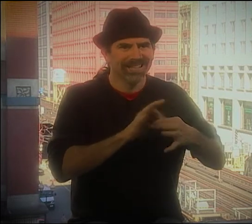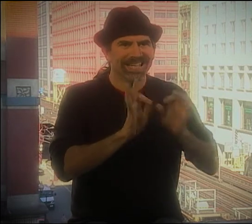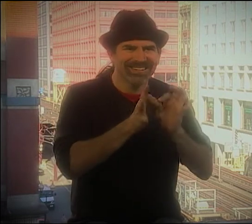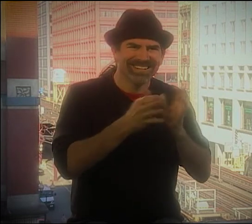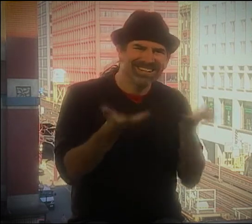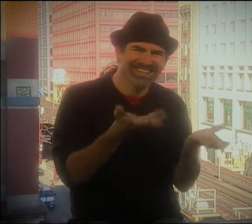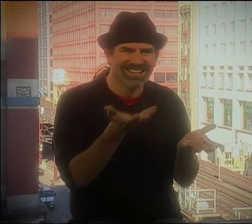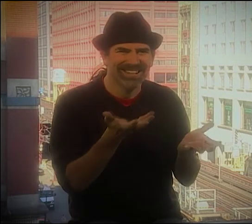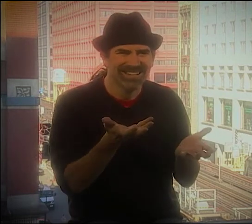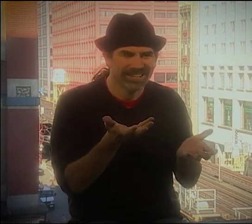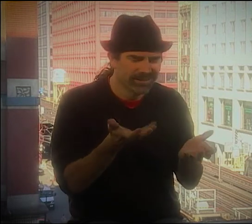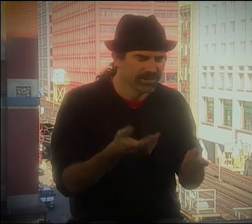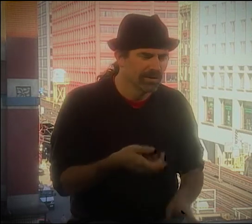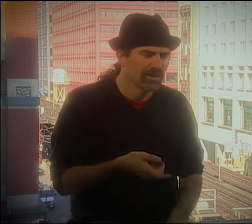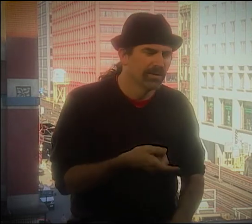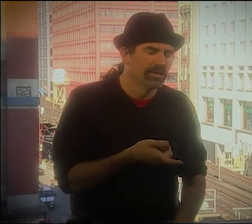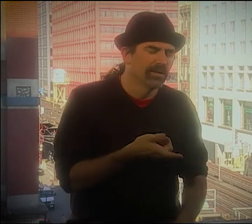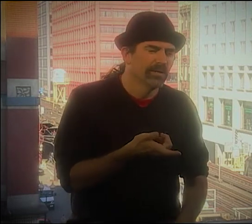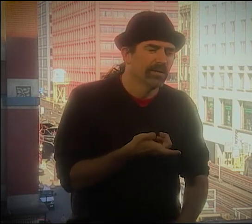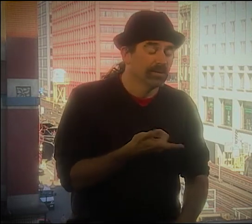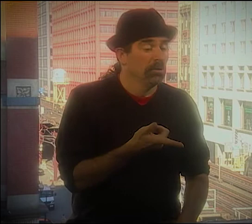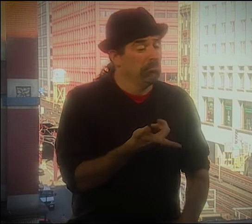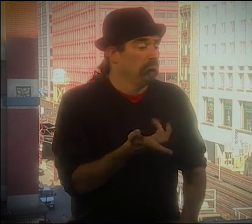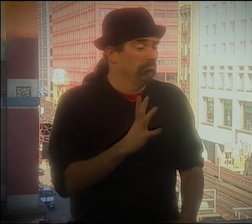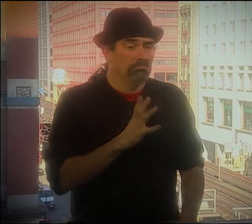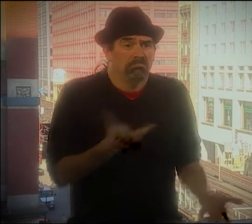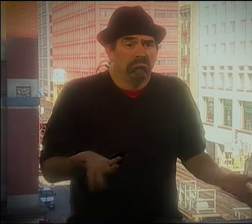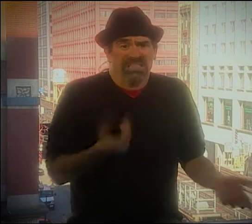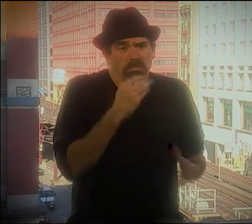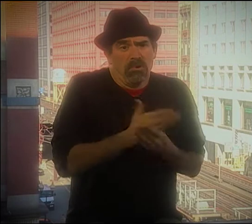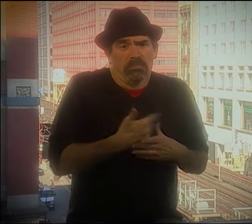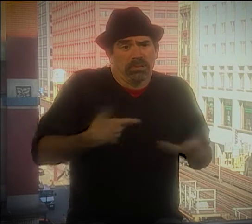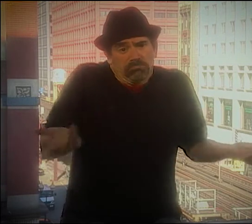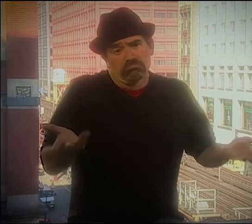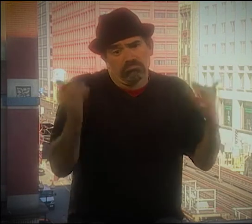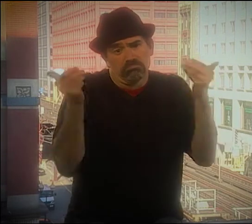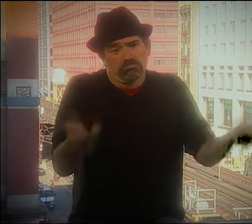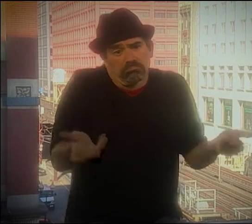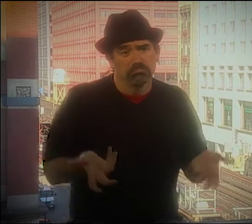SPEAK FOR ME, YOU KNOW, BUT THERE WASN'T ANY SORT OF PERSONAL CONNECTION OR ANYTHING.